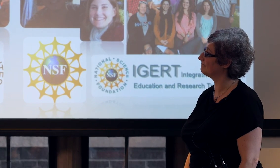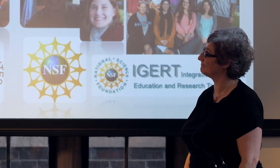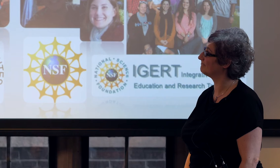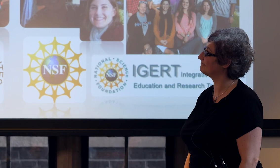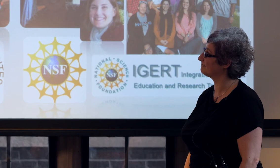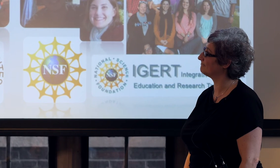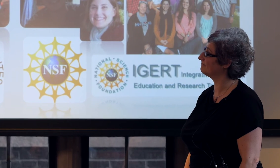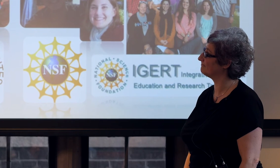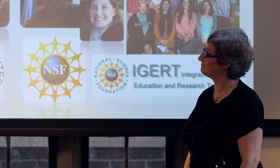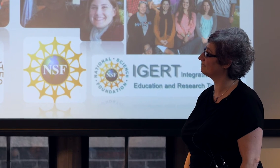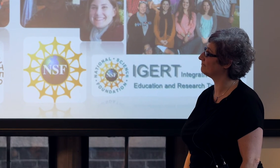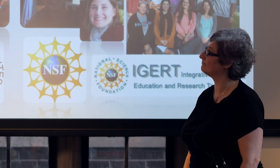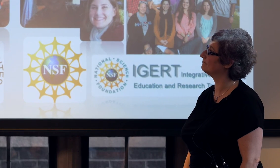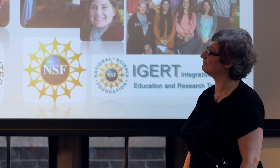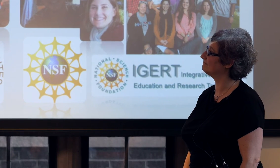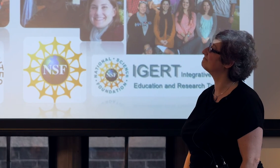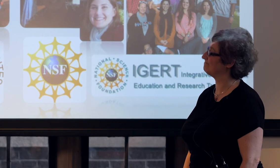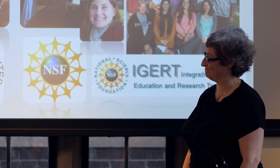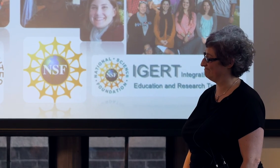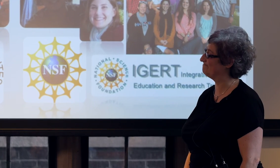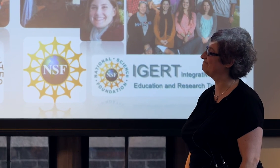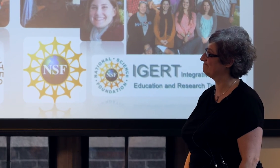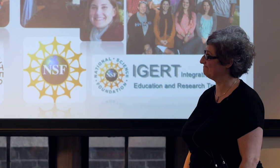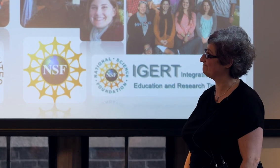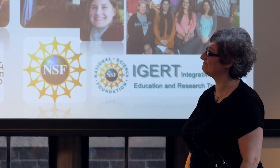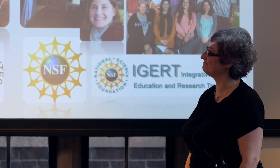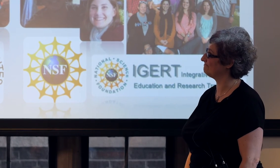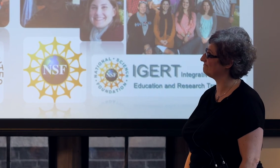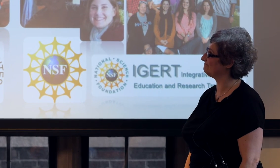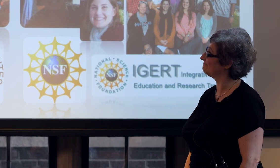he looked at the plane, he looked at how the plane moved.